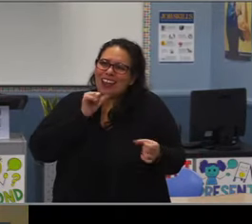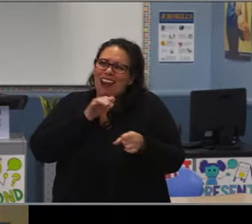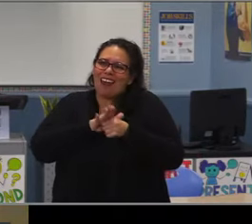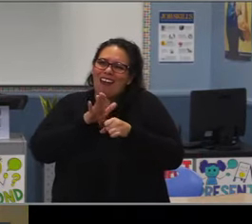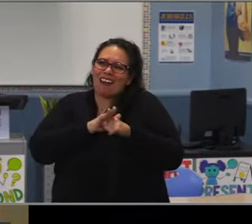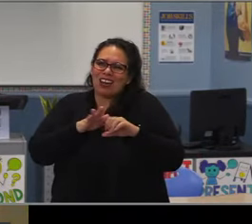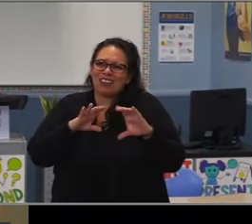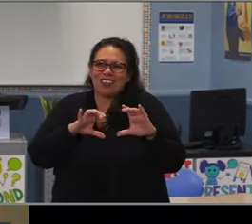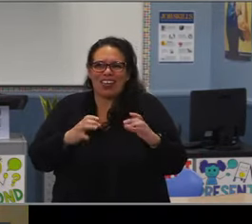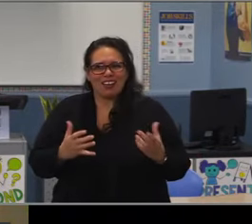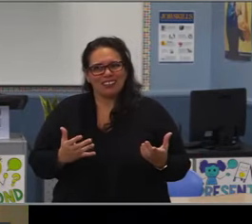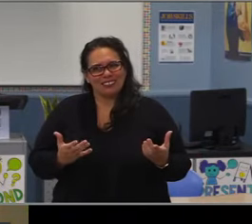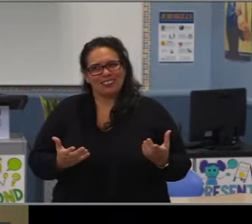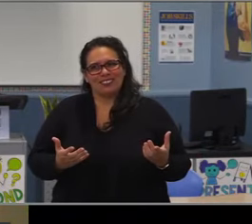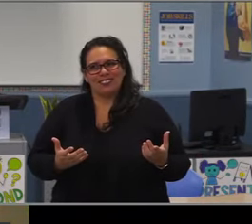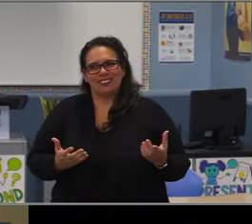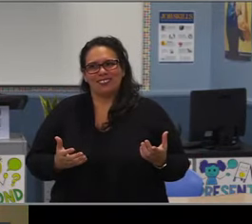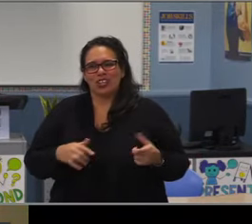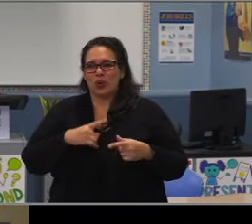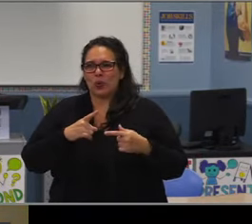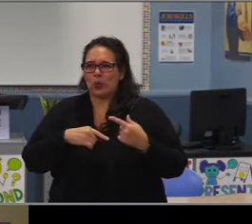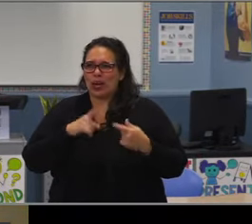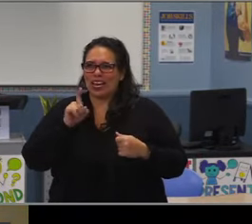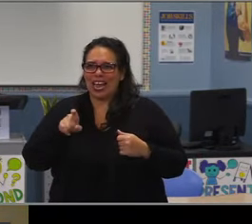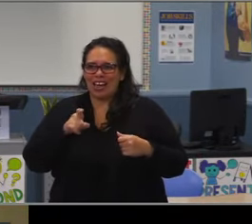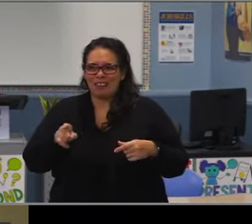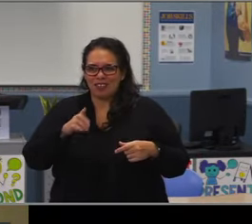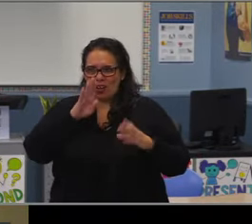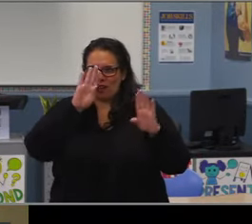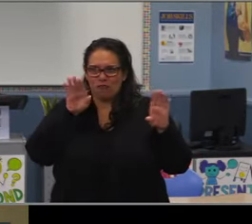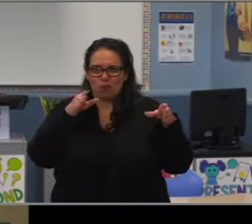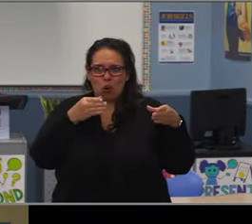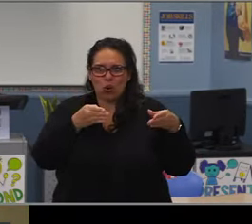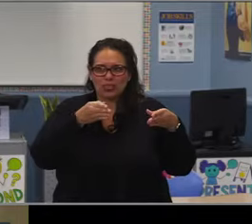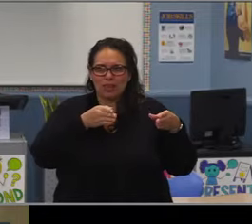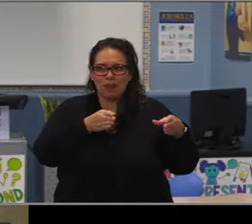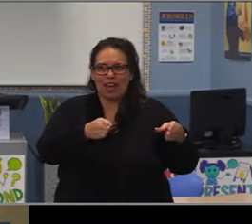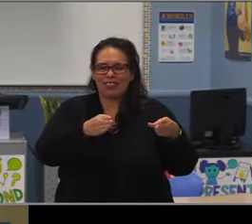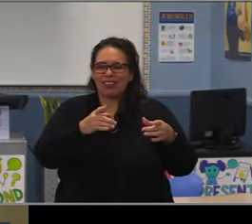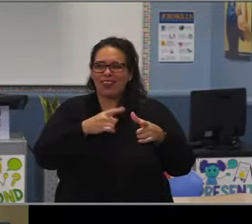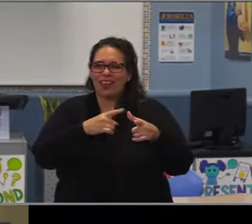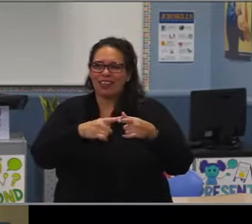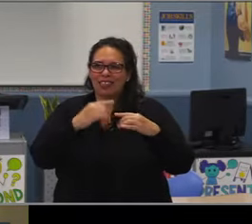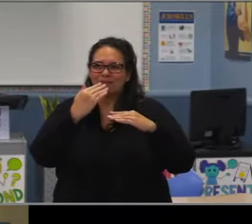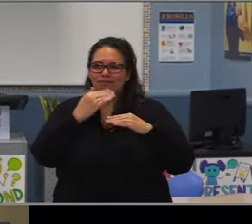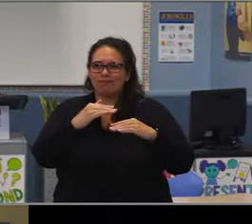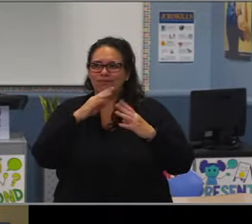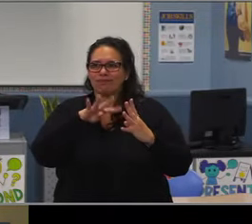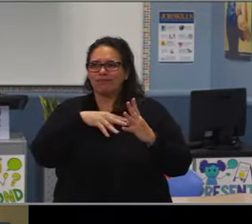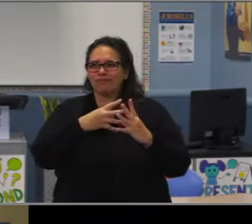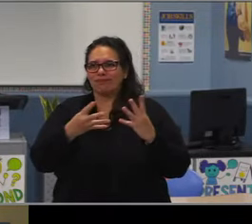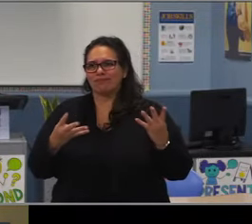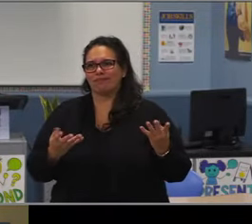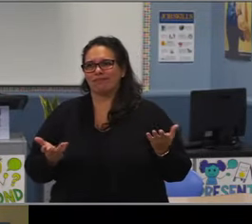and looking to see what we can do as a system to support families with that, to provide those multiple options.